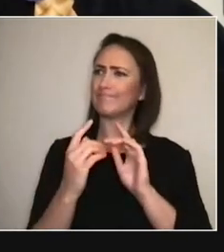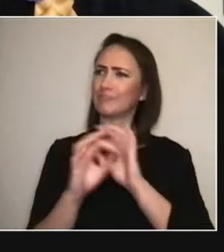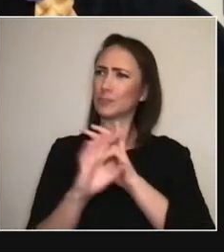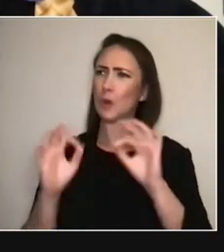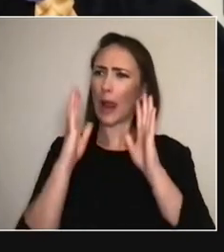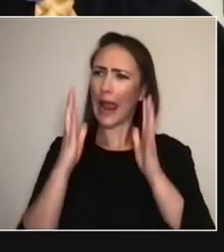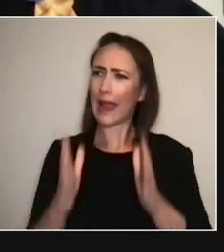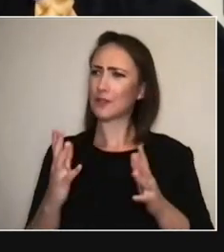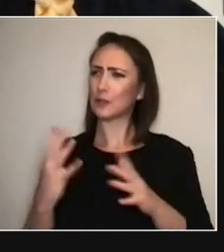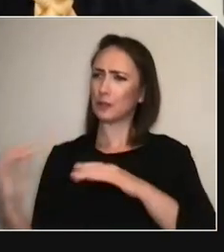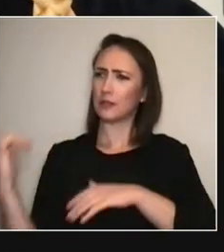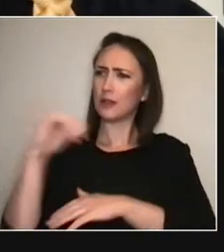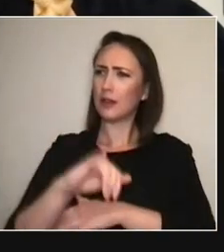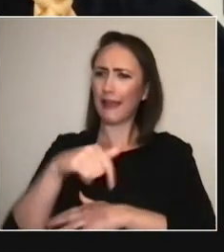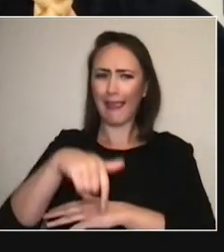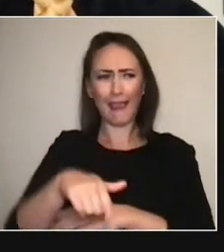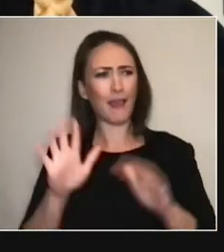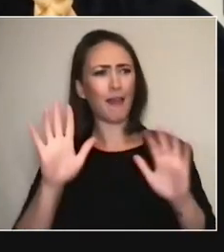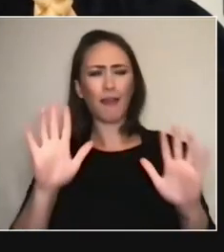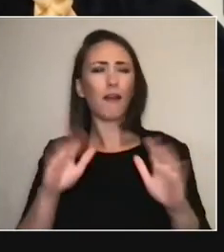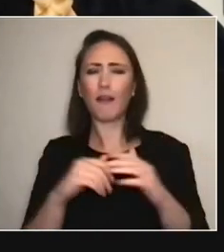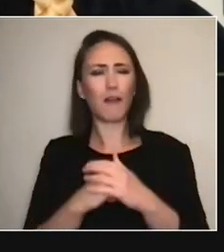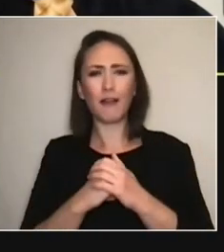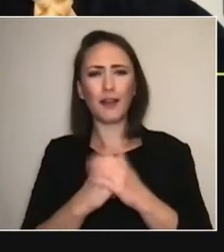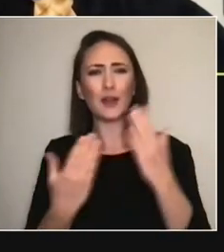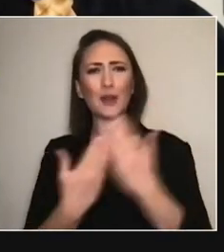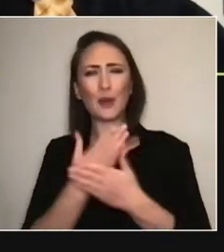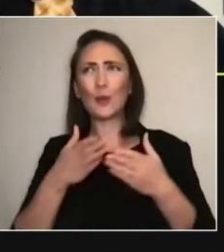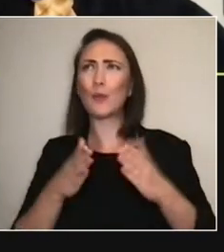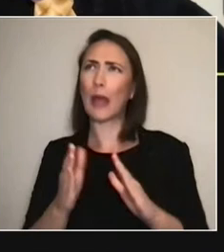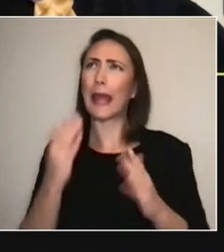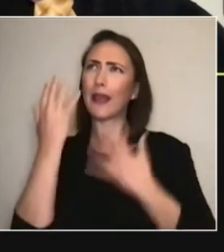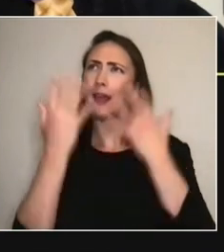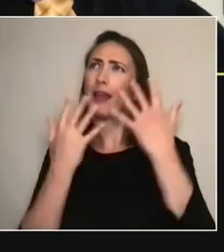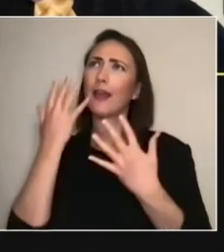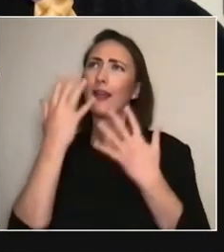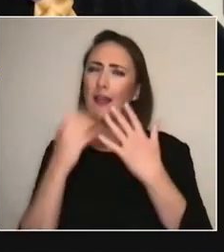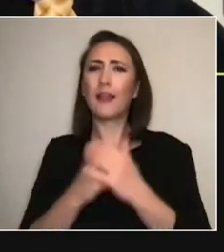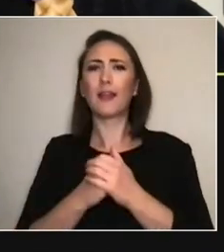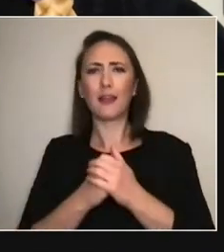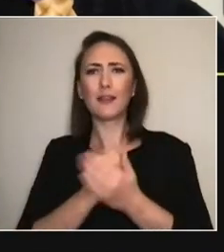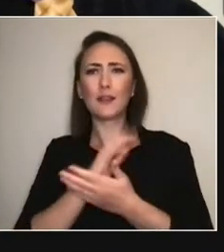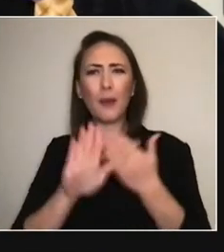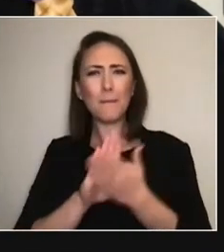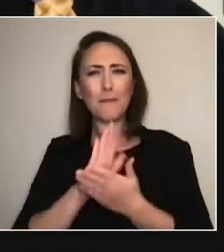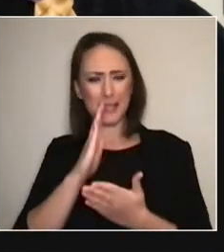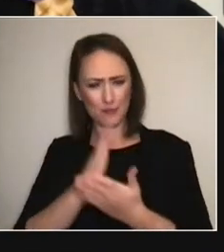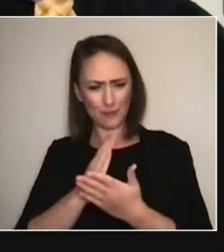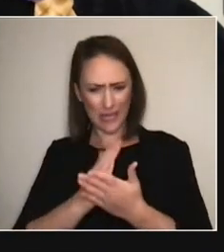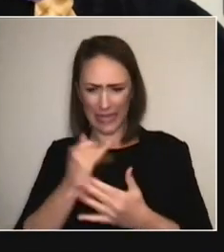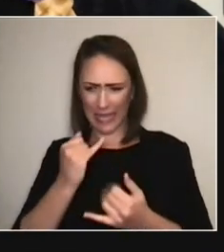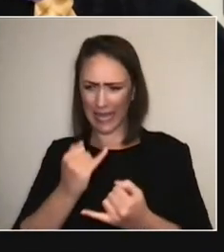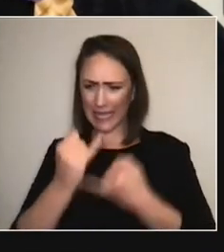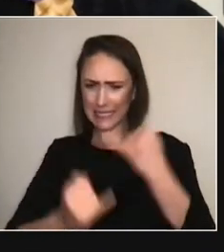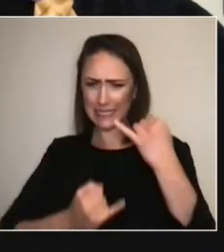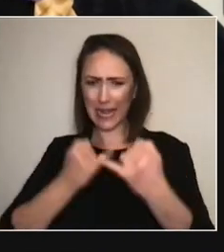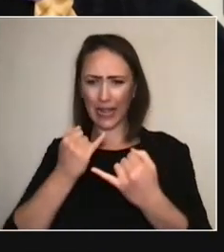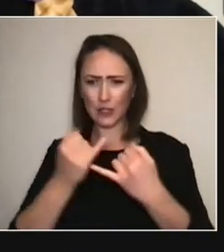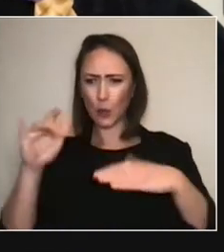that has been true in the performing arts, kind of a way to make the international performing arts touring more local.